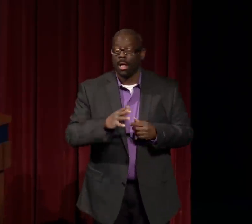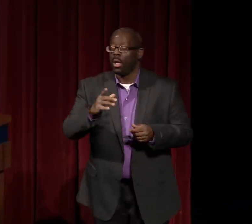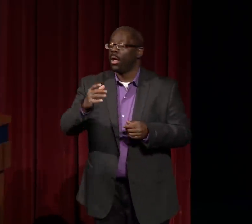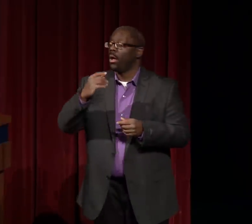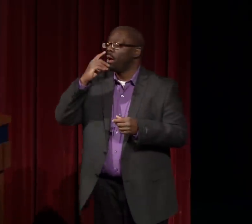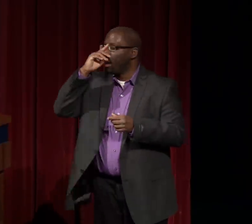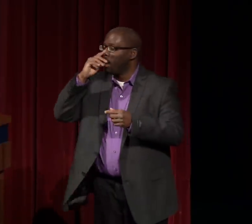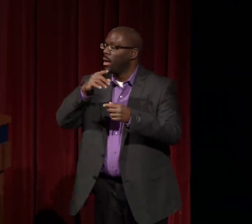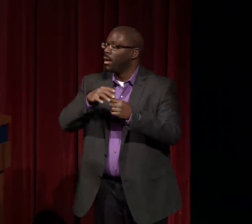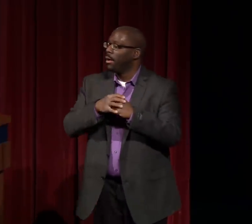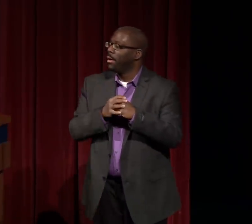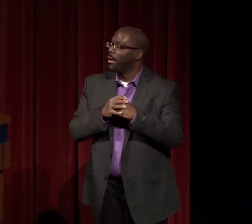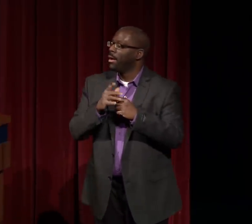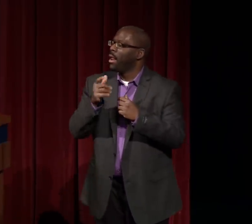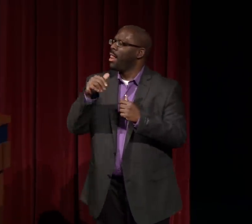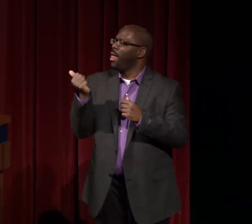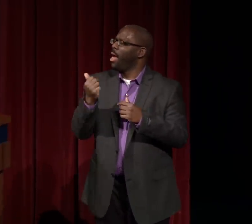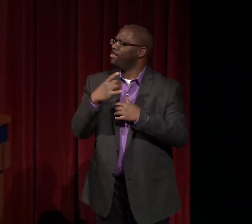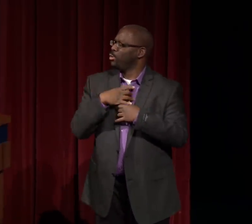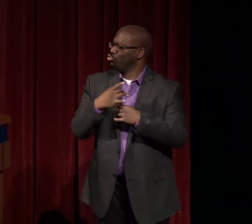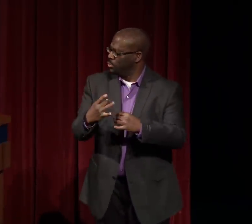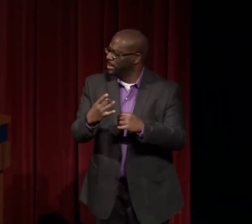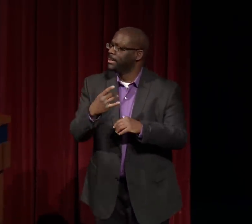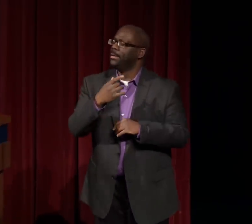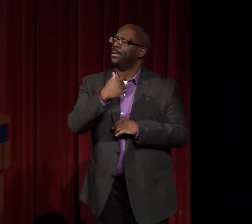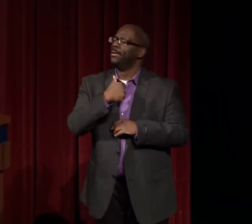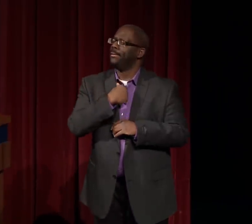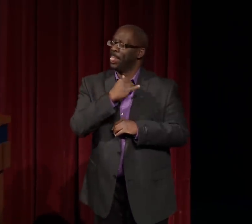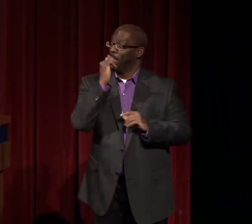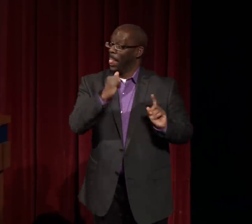That's one reason why this is so notable.